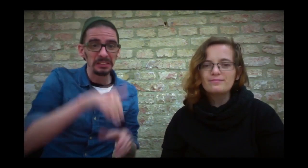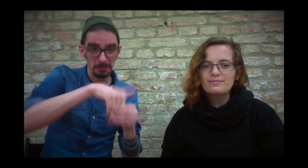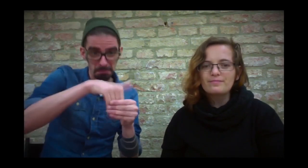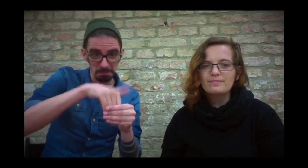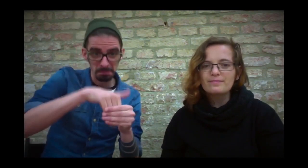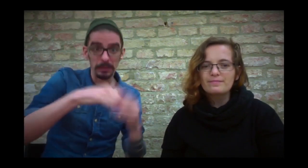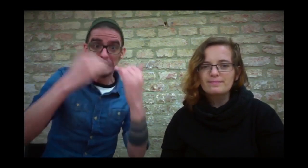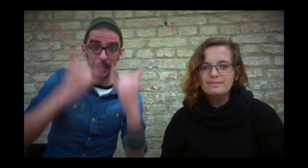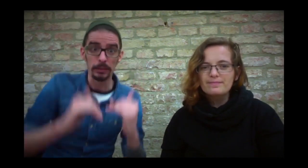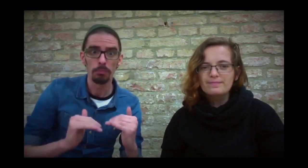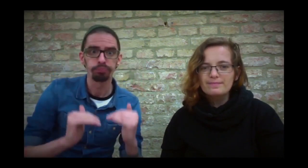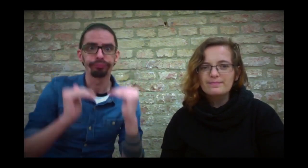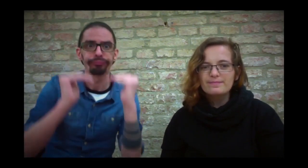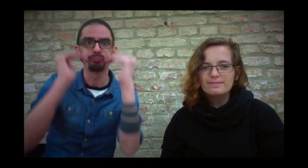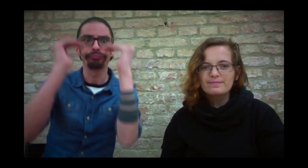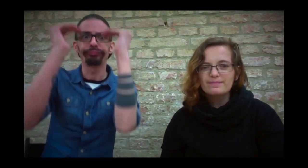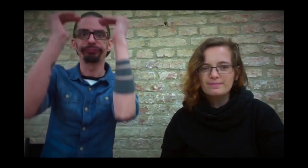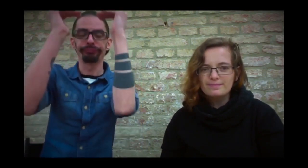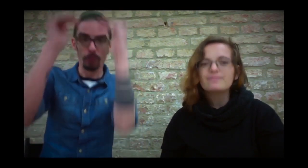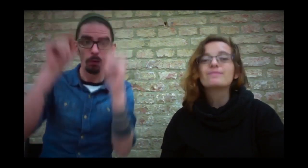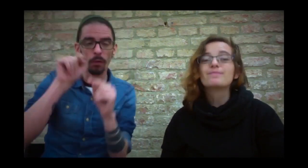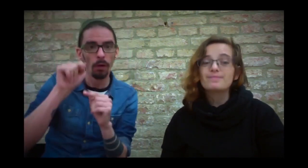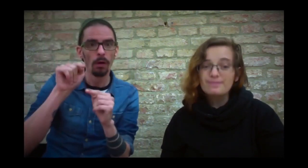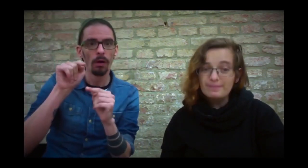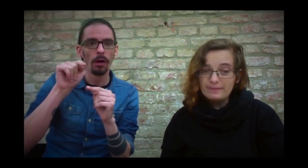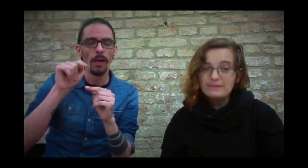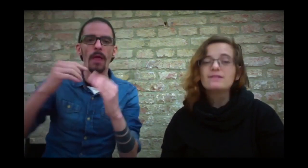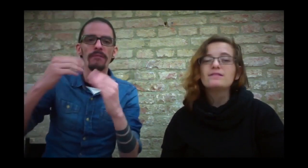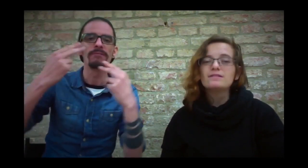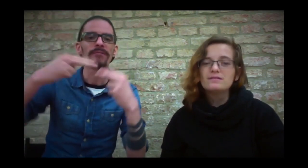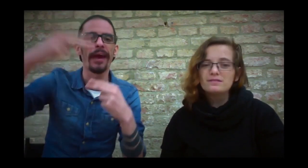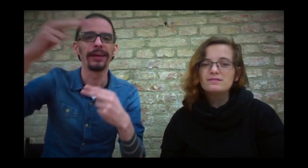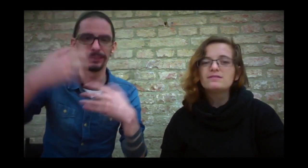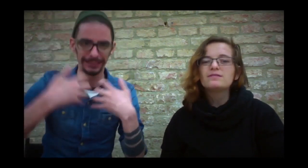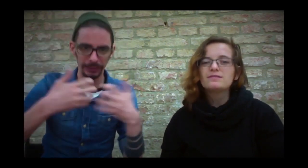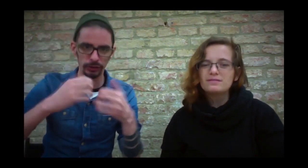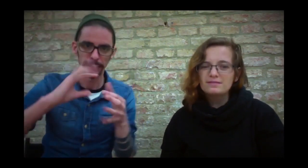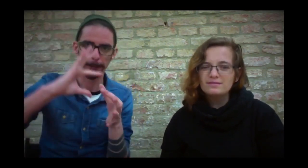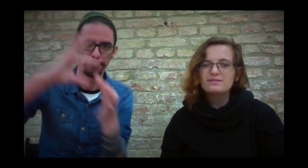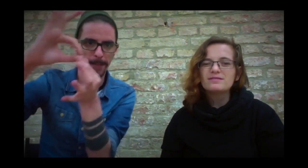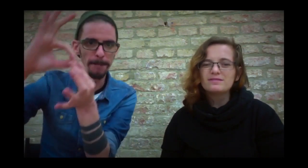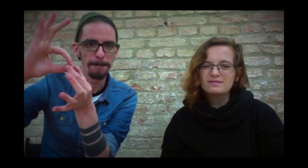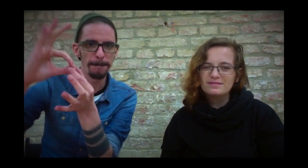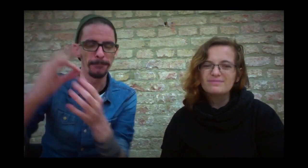The former actor children are grown up and now they're telling their own story.